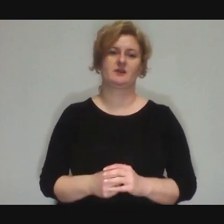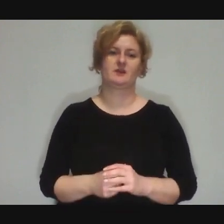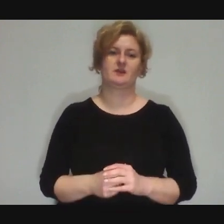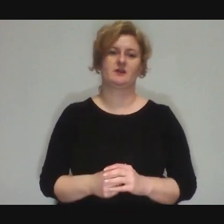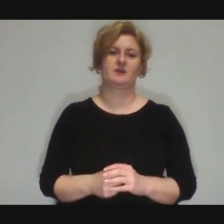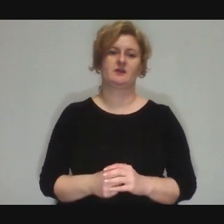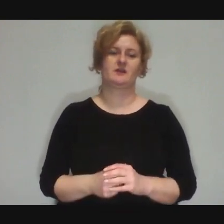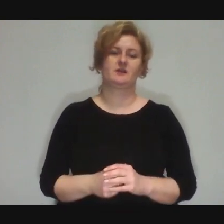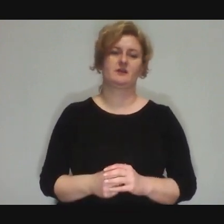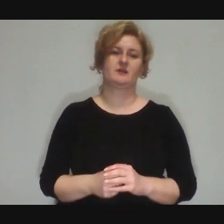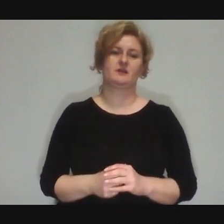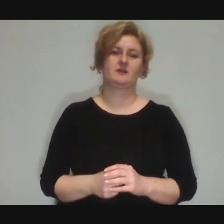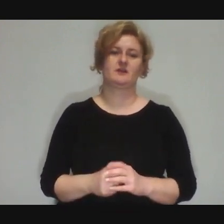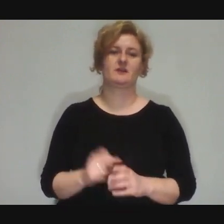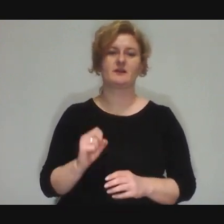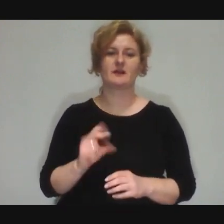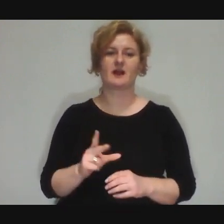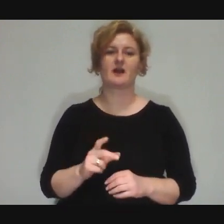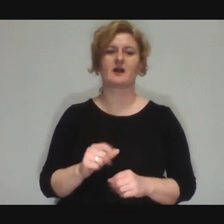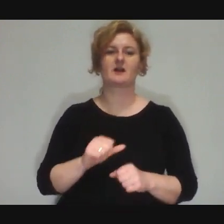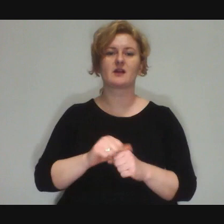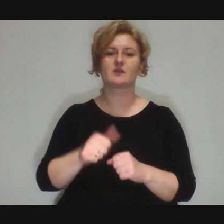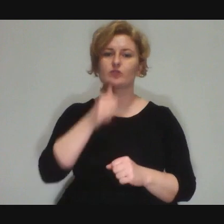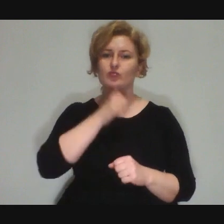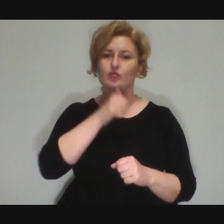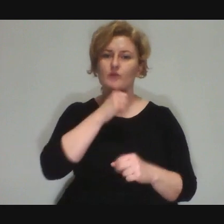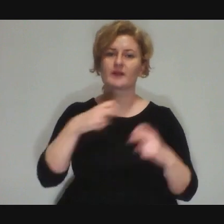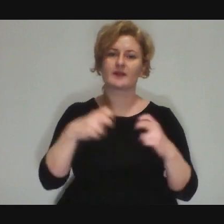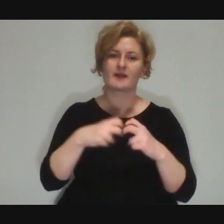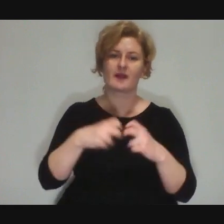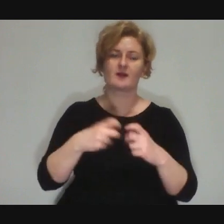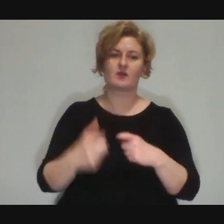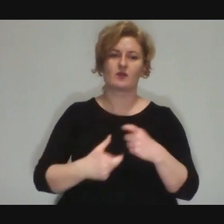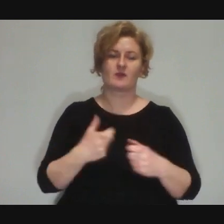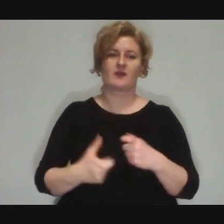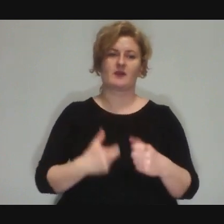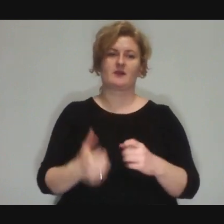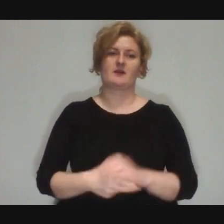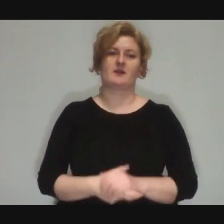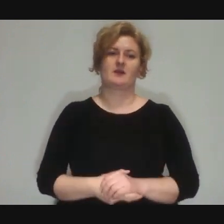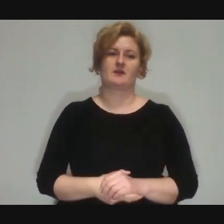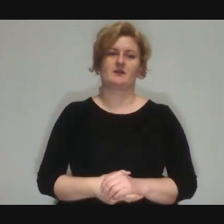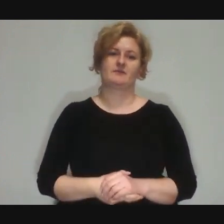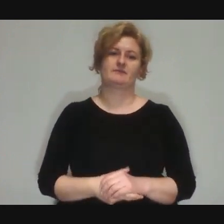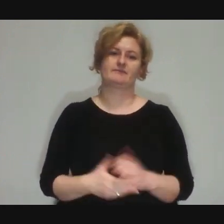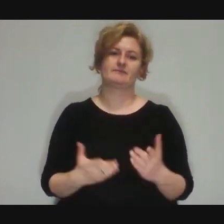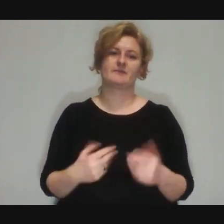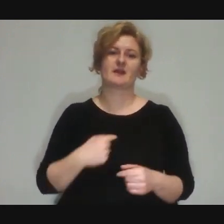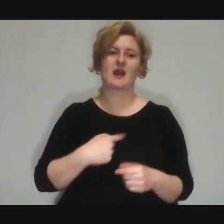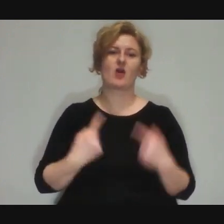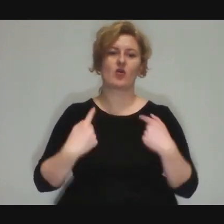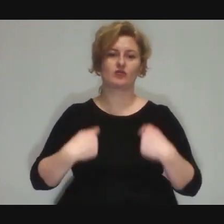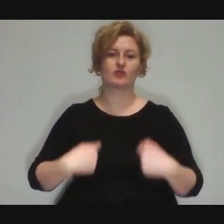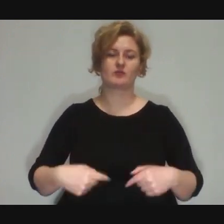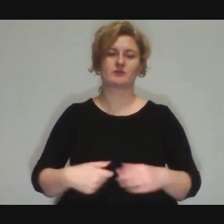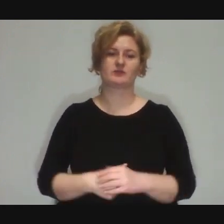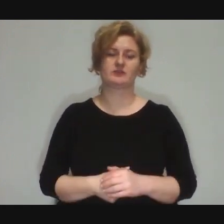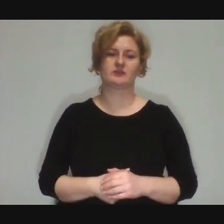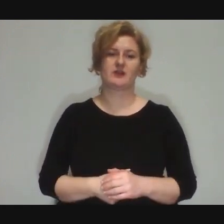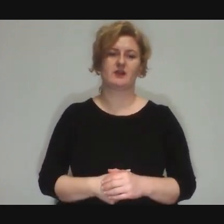Yes there are attempts to do it on the internet... I personally don't feel it...